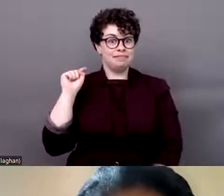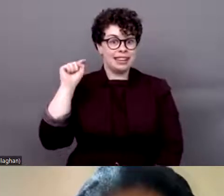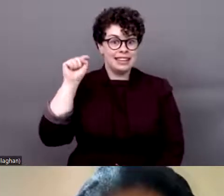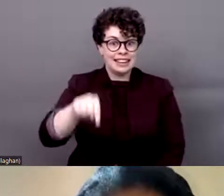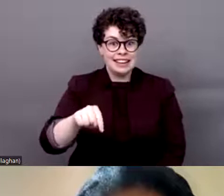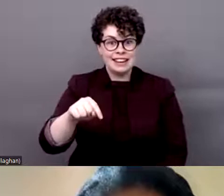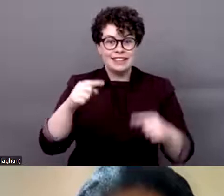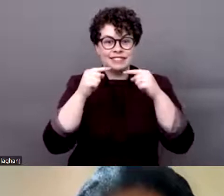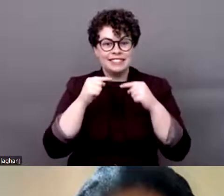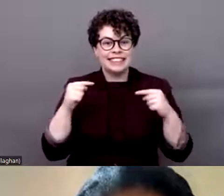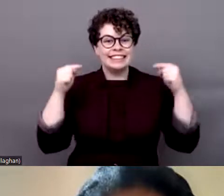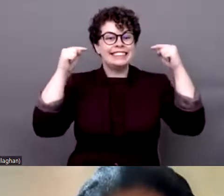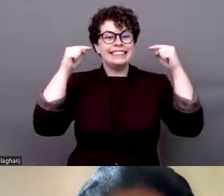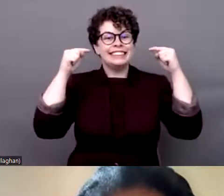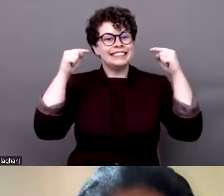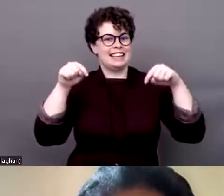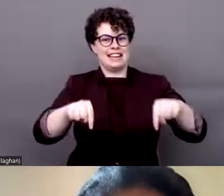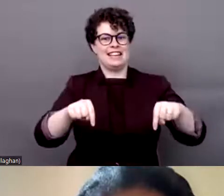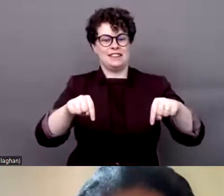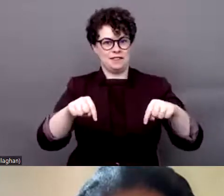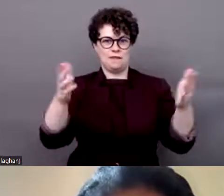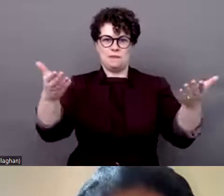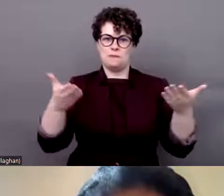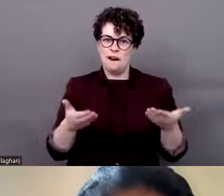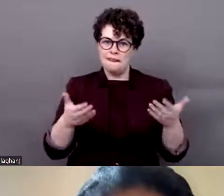to welcome global disability (?).